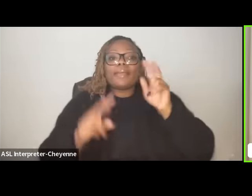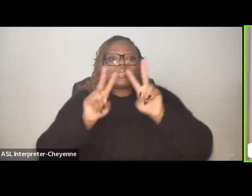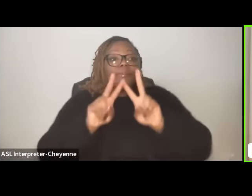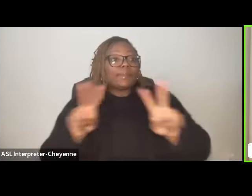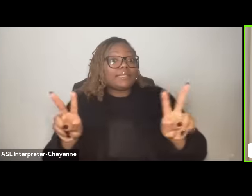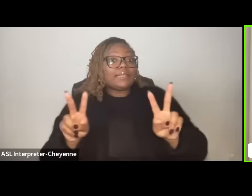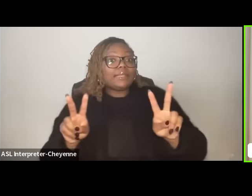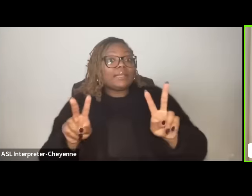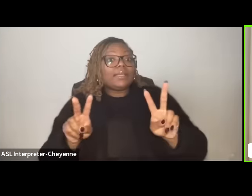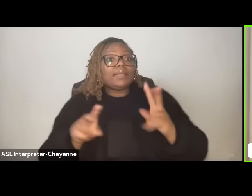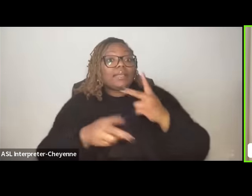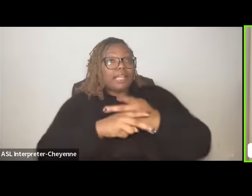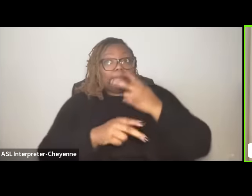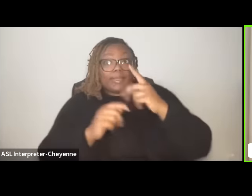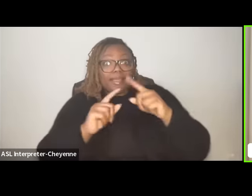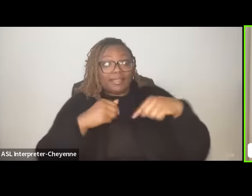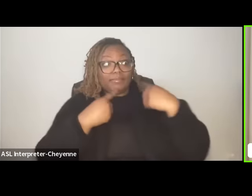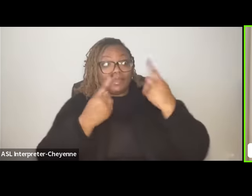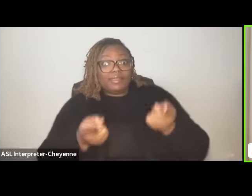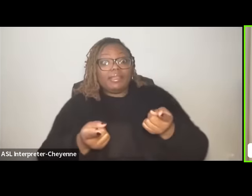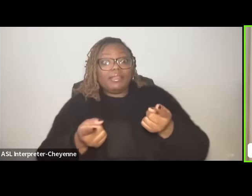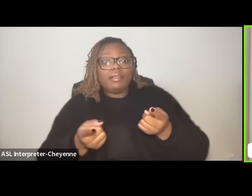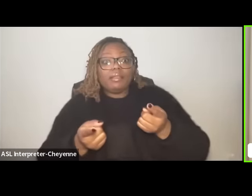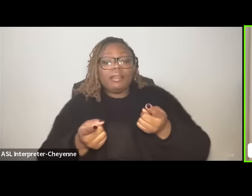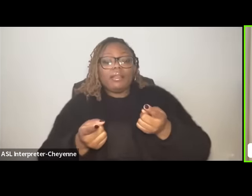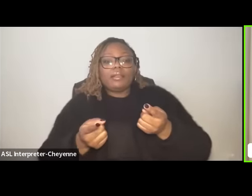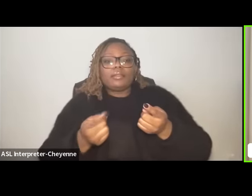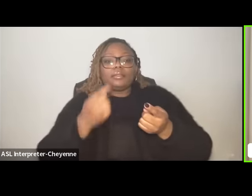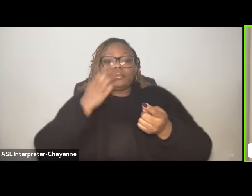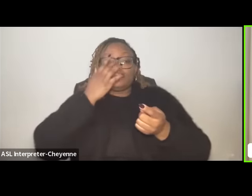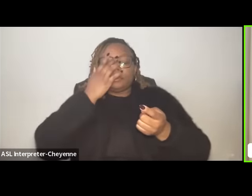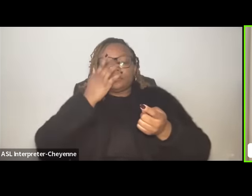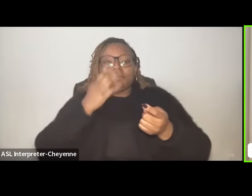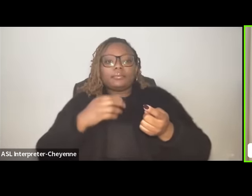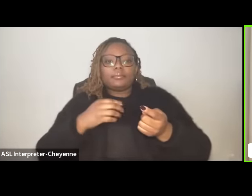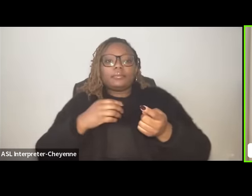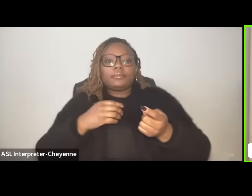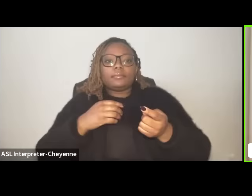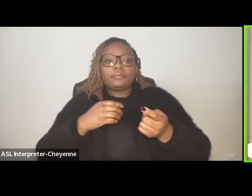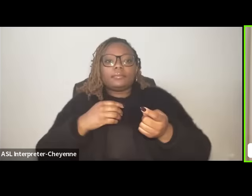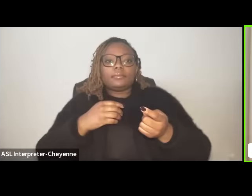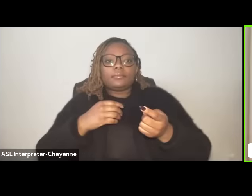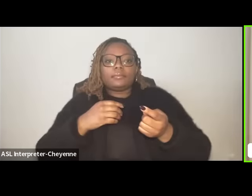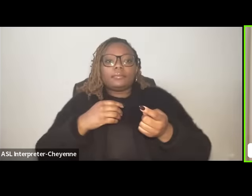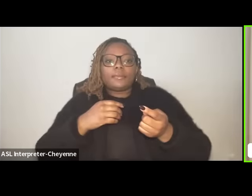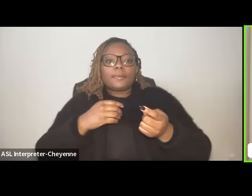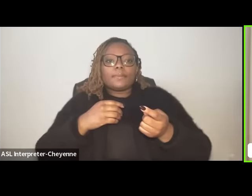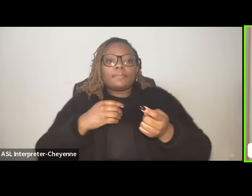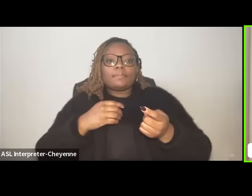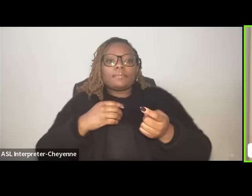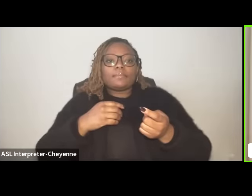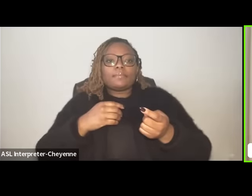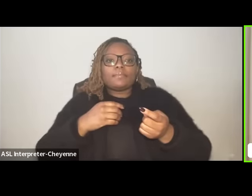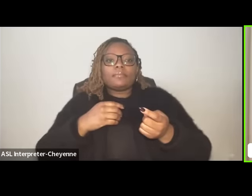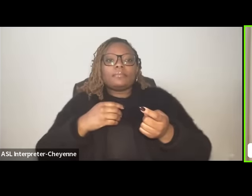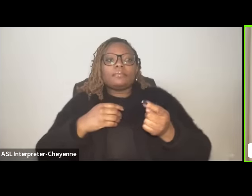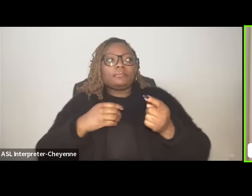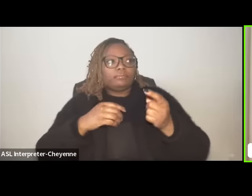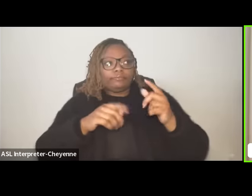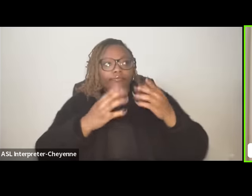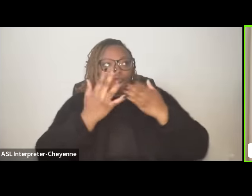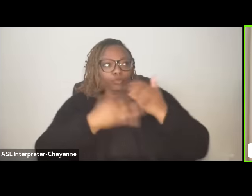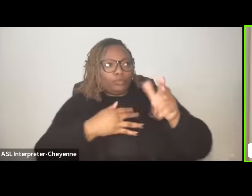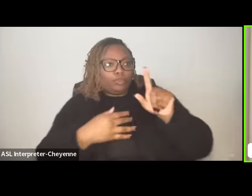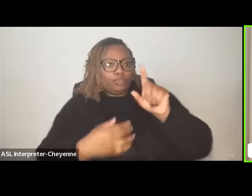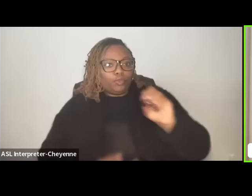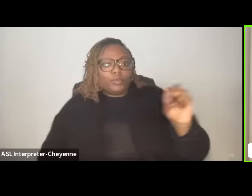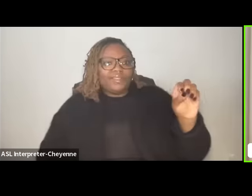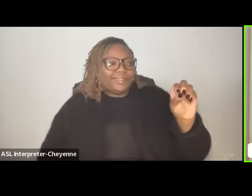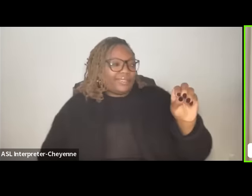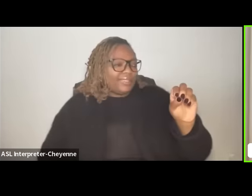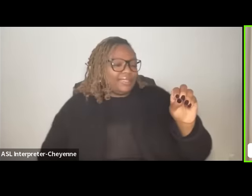that has been there for you know the basically the entirety of the the of the 2000s um has led